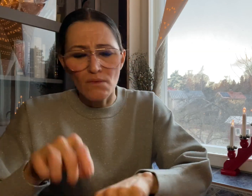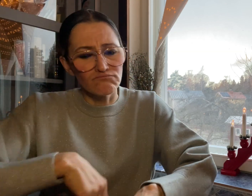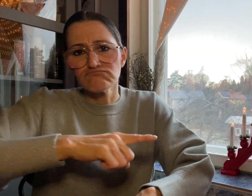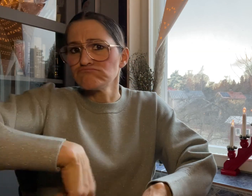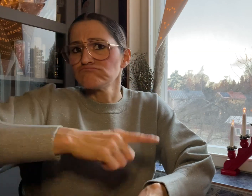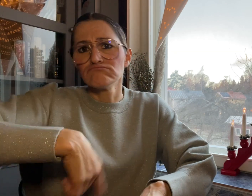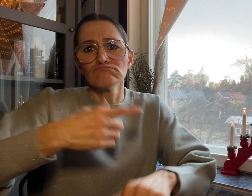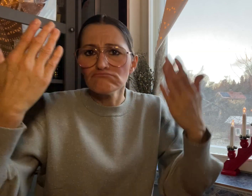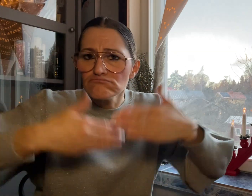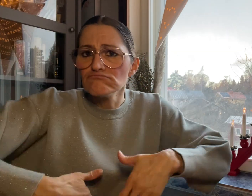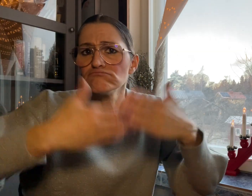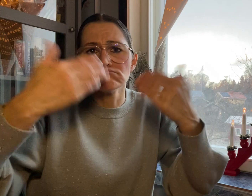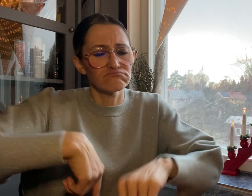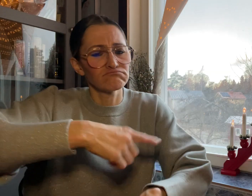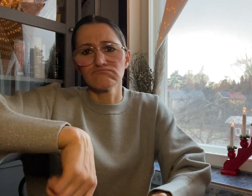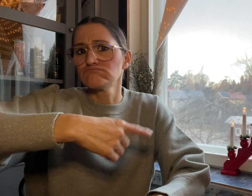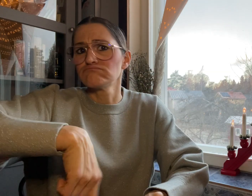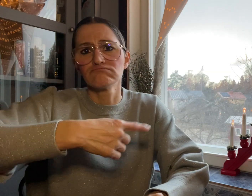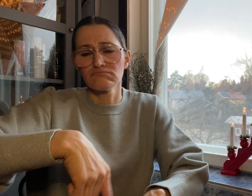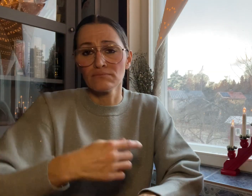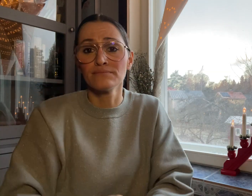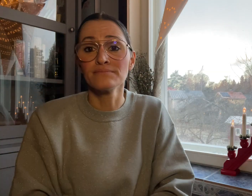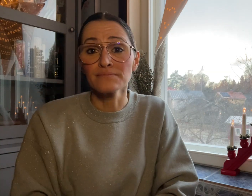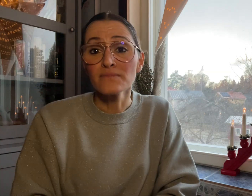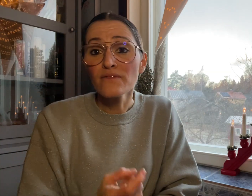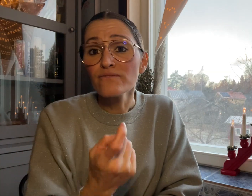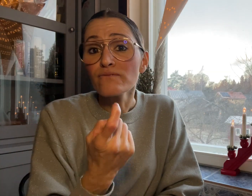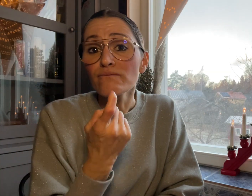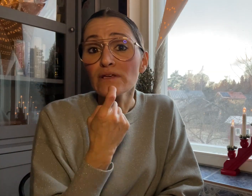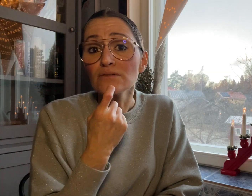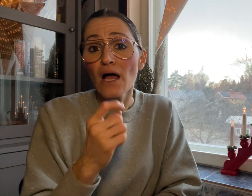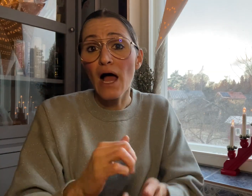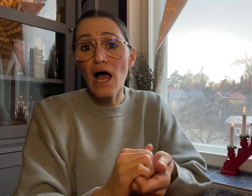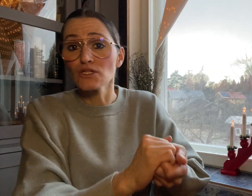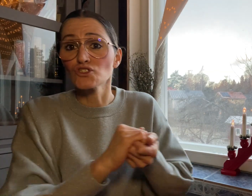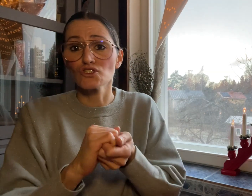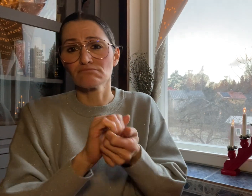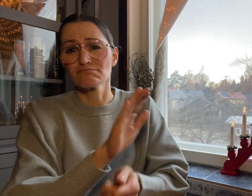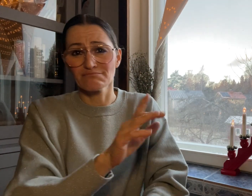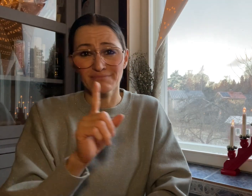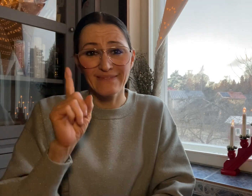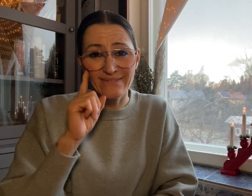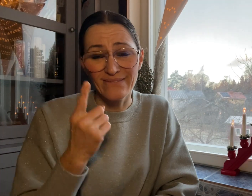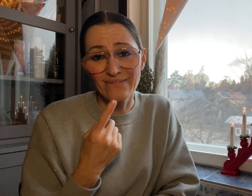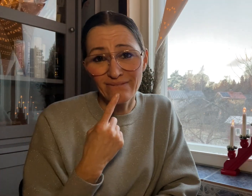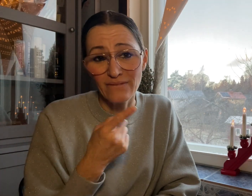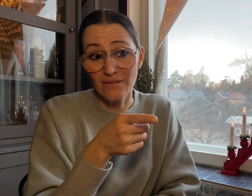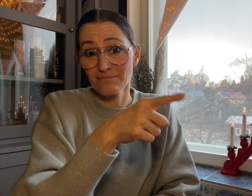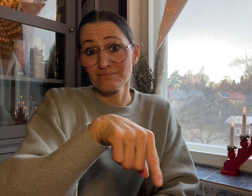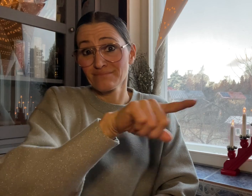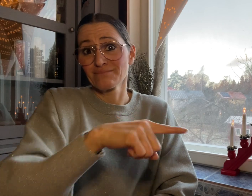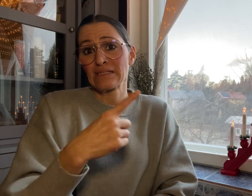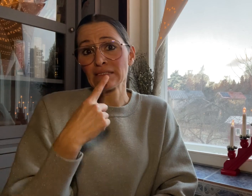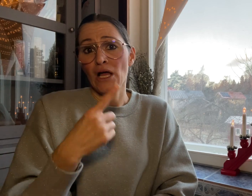the clock. The Finnish Association of the Deaf says